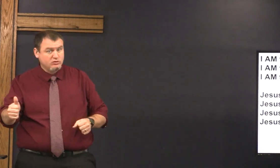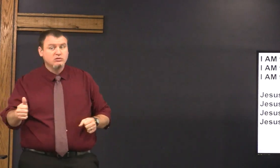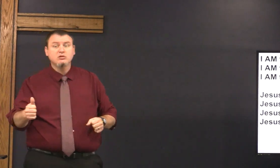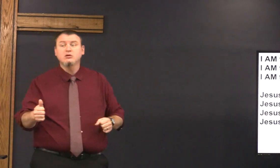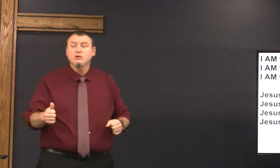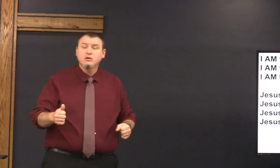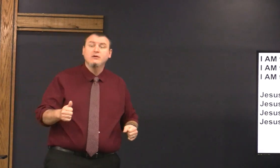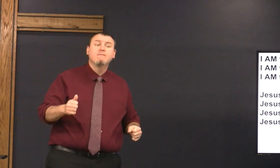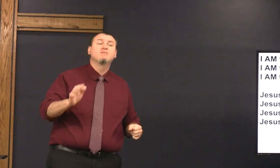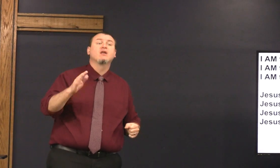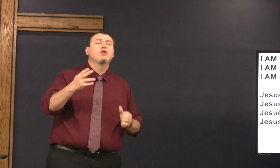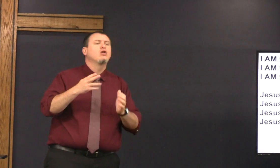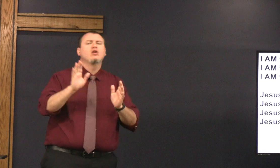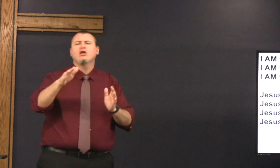he's never broken his promise